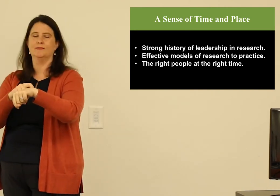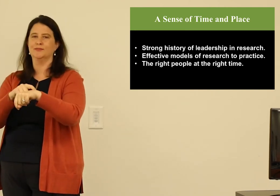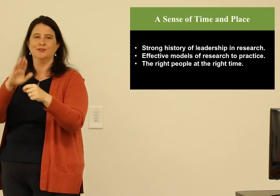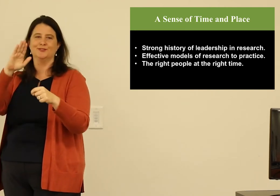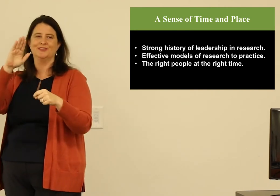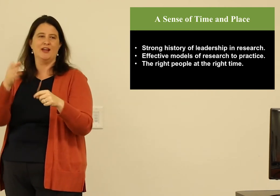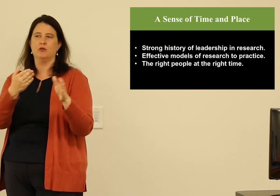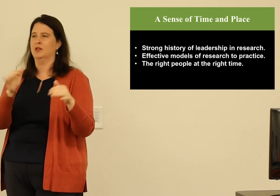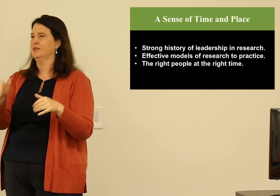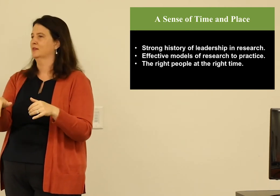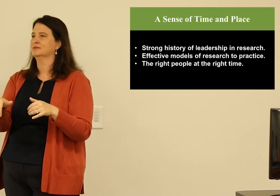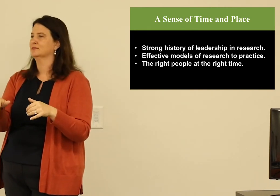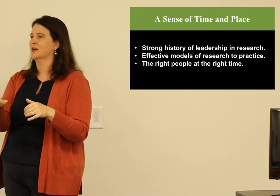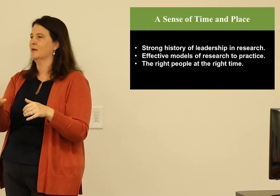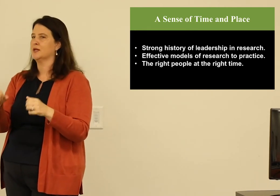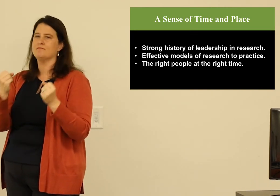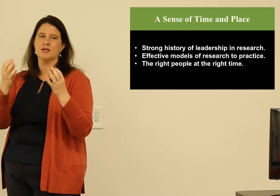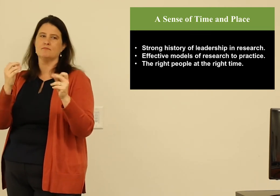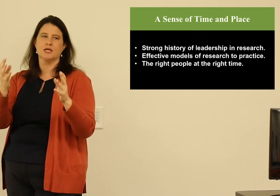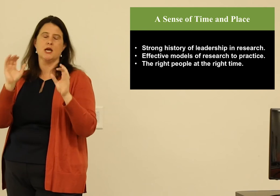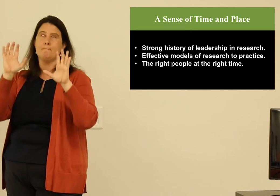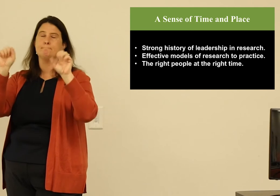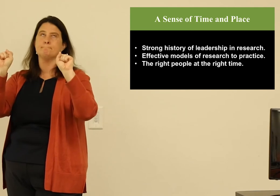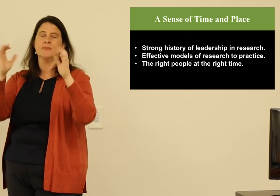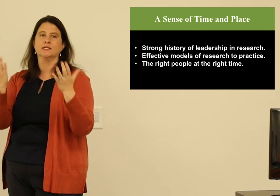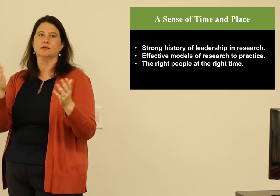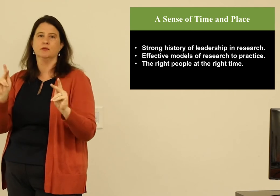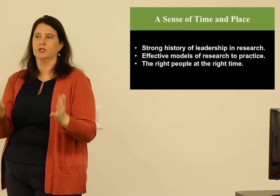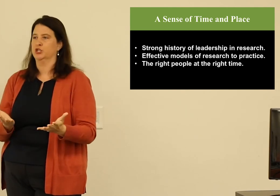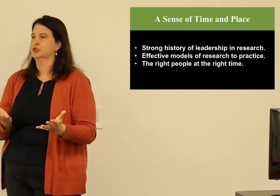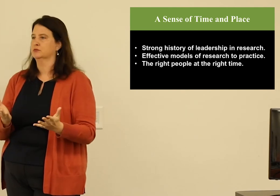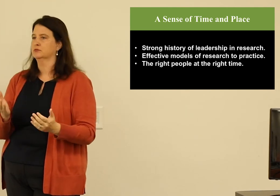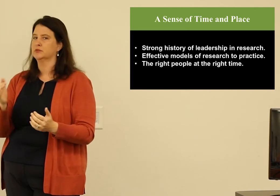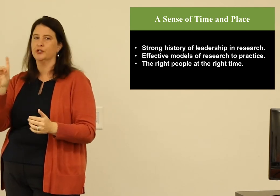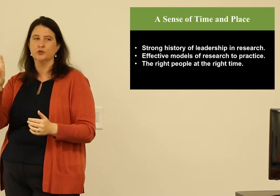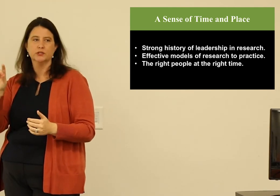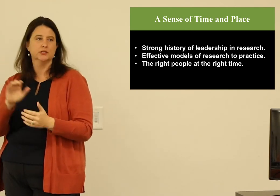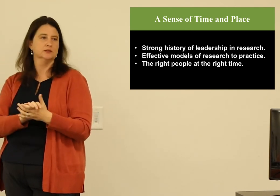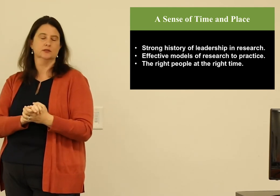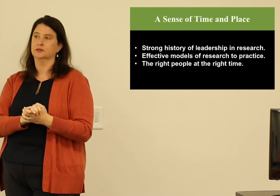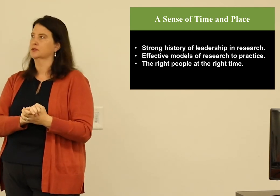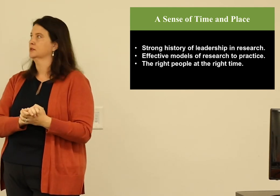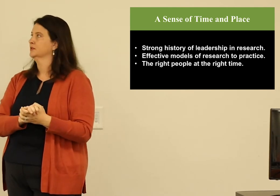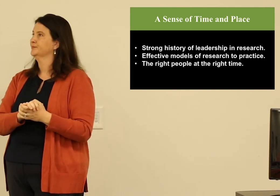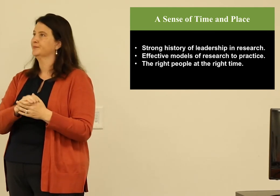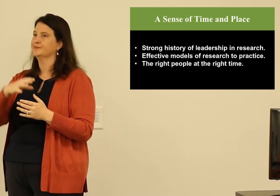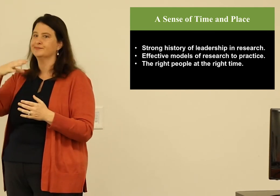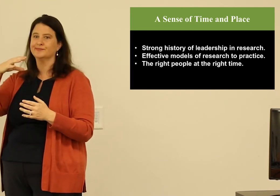And then there's just the right people at the right time. You can never plan that. We have a number of amazing people here at UT.